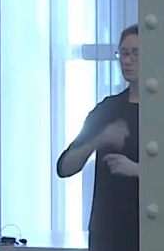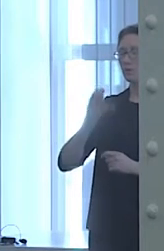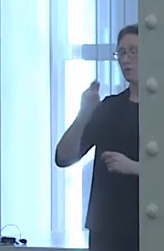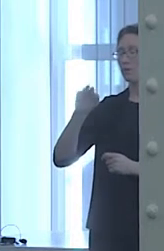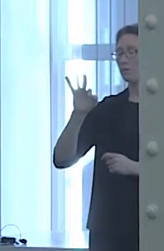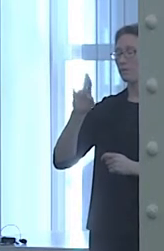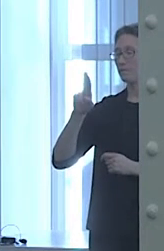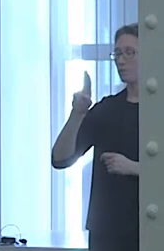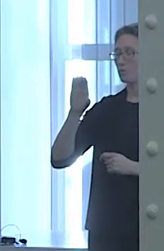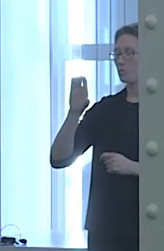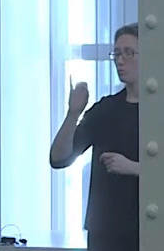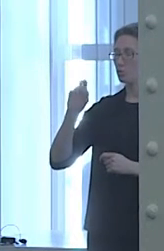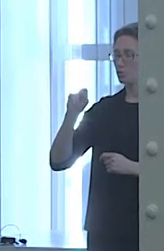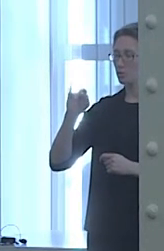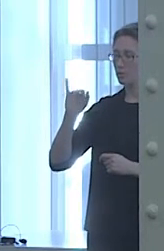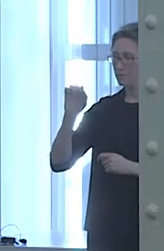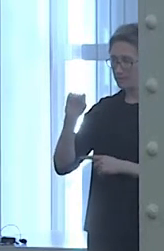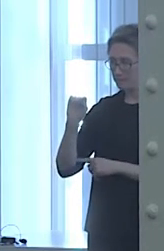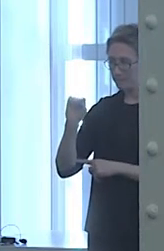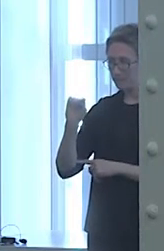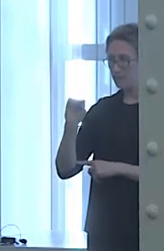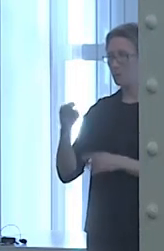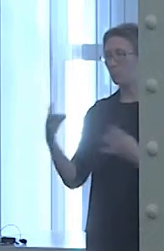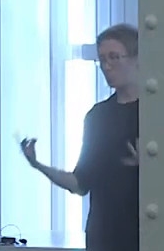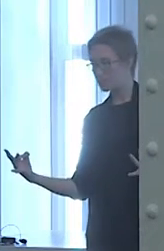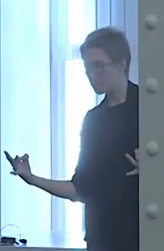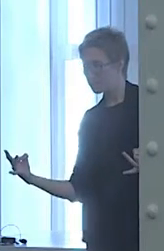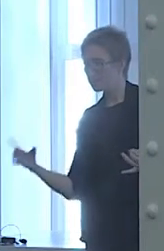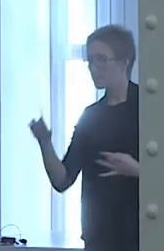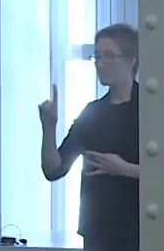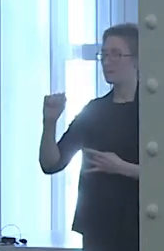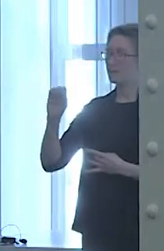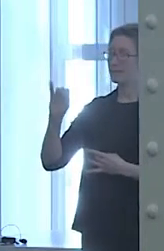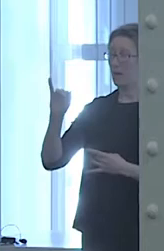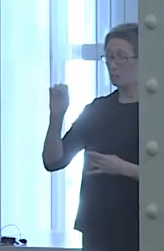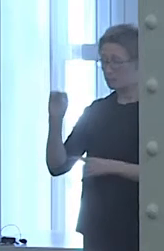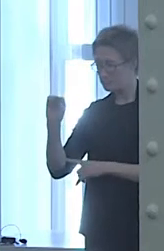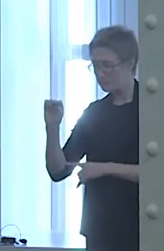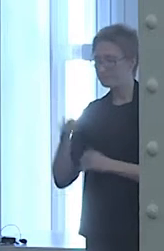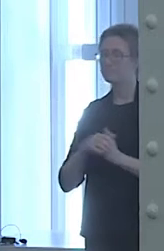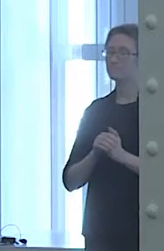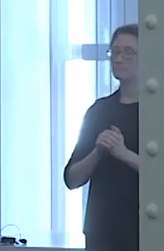which emphasize harmony and interdependence more so than other cultures.